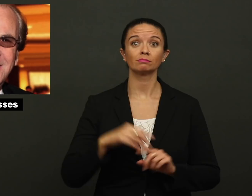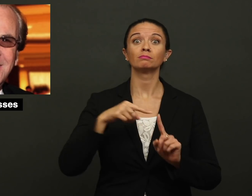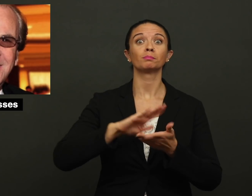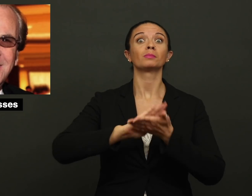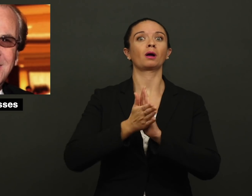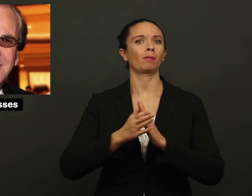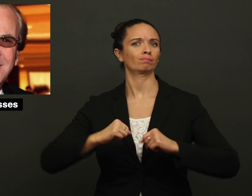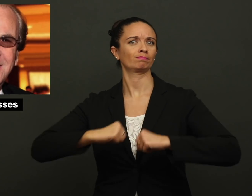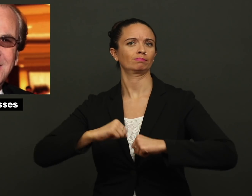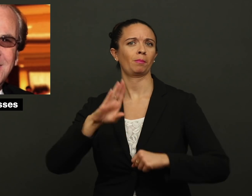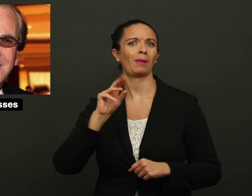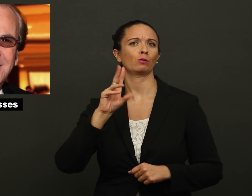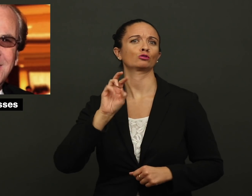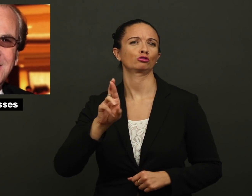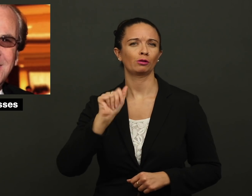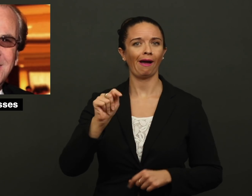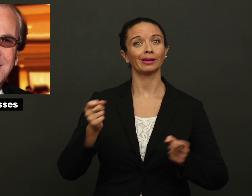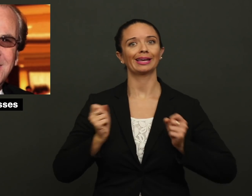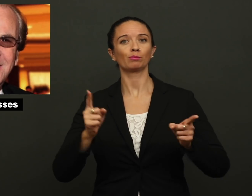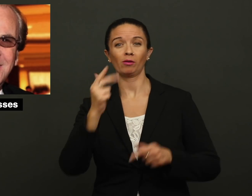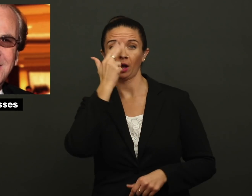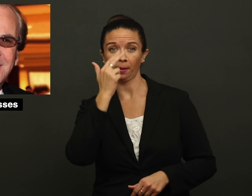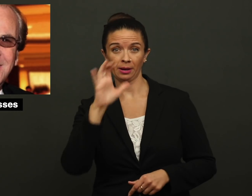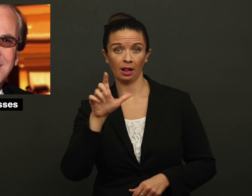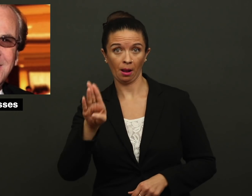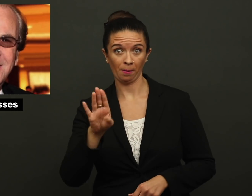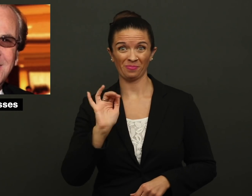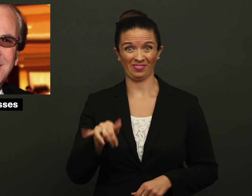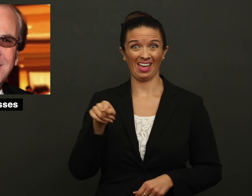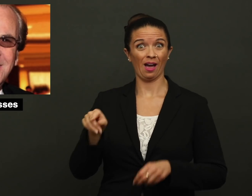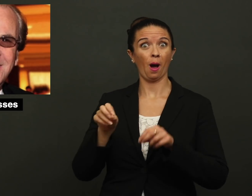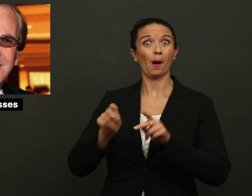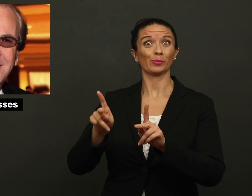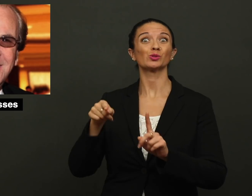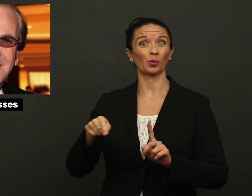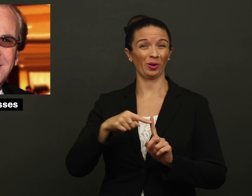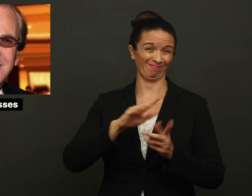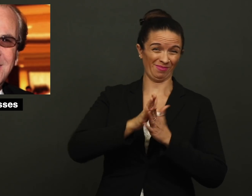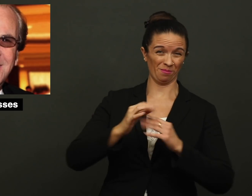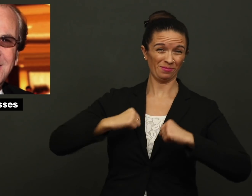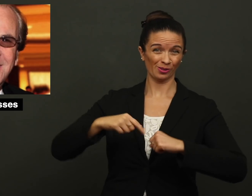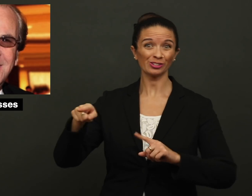He became a bouncer at an improv comedy club